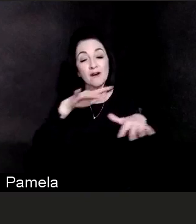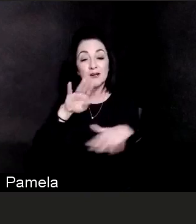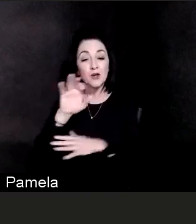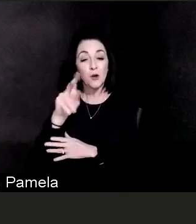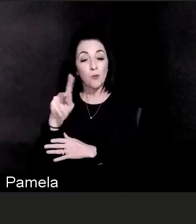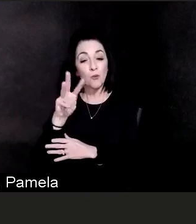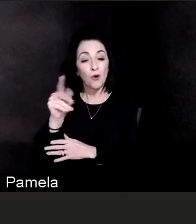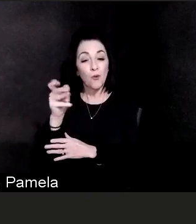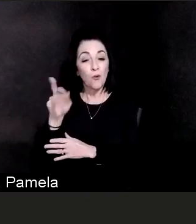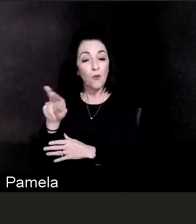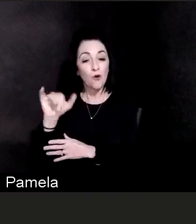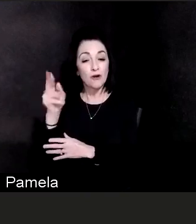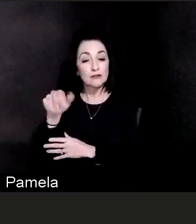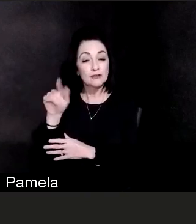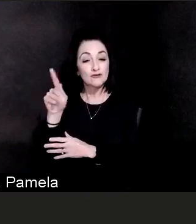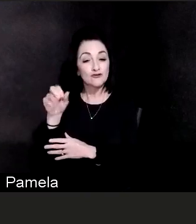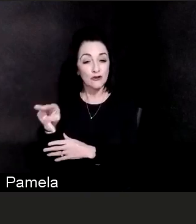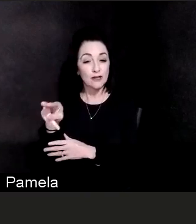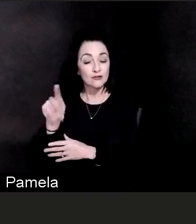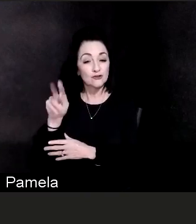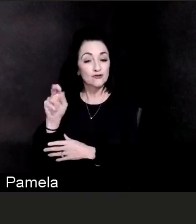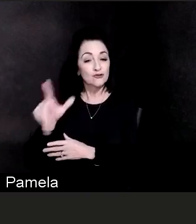I hope he's looking down and seeing that his sacrifice